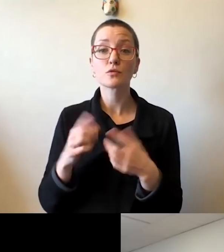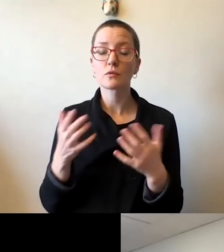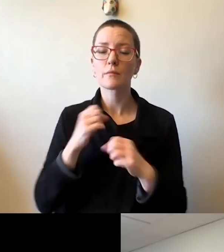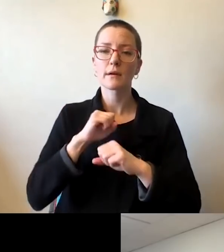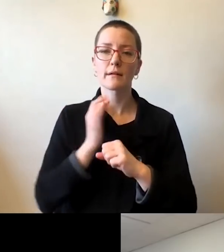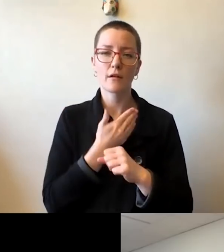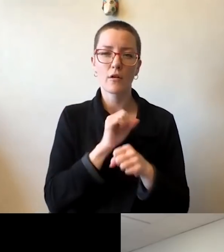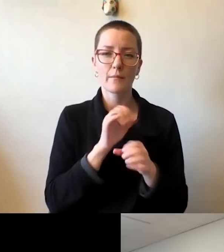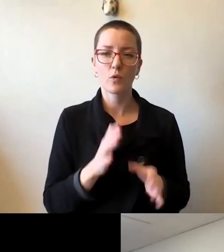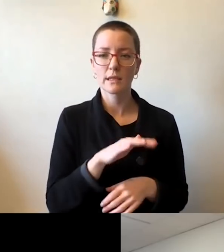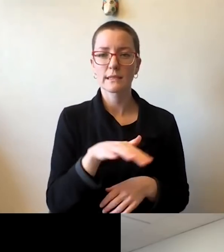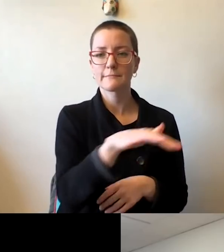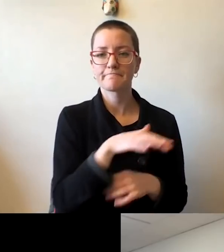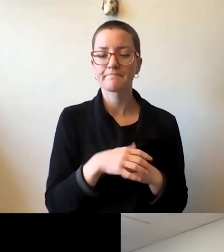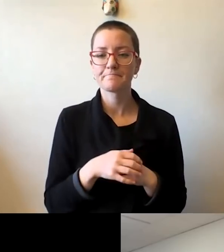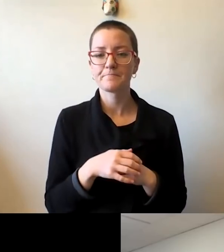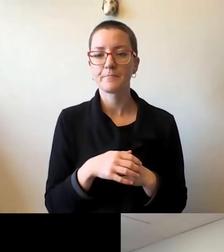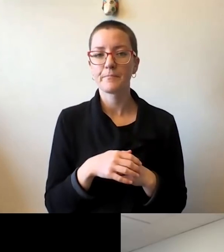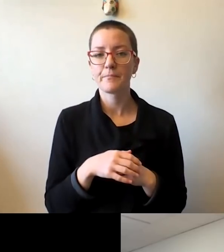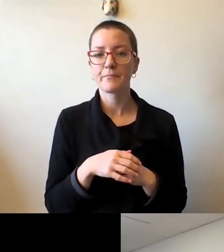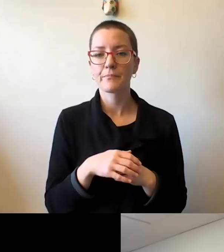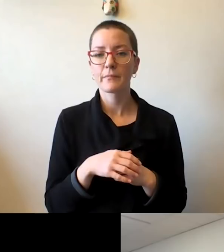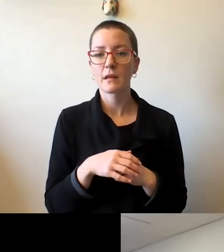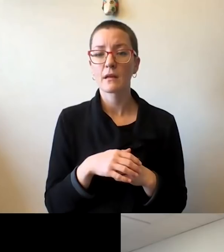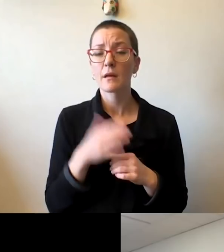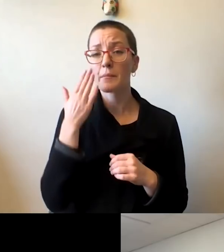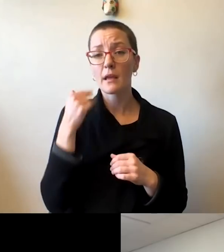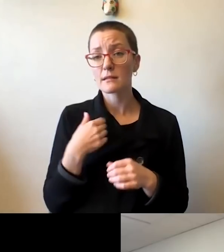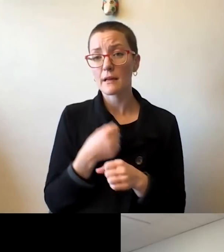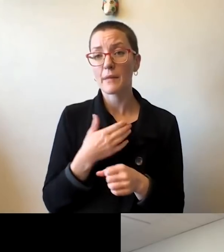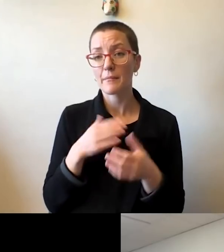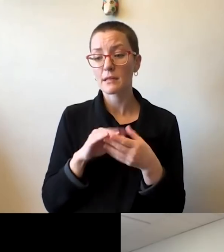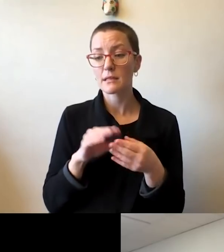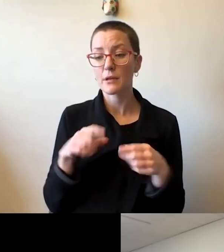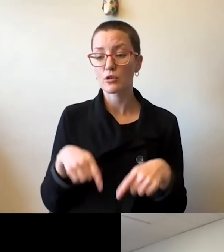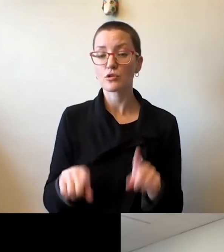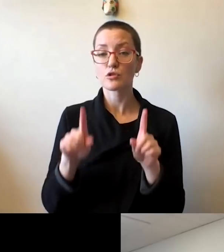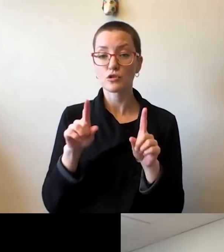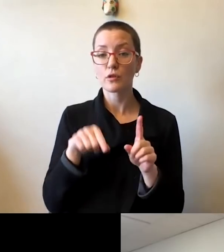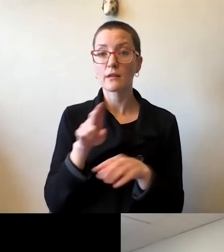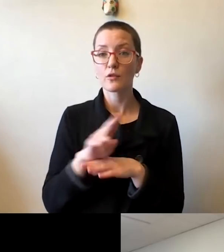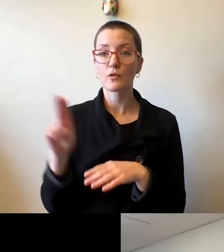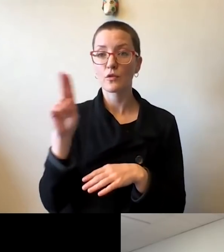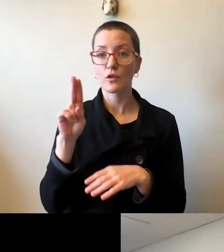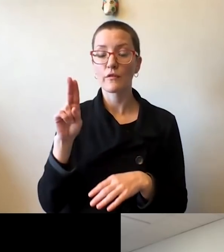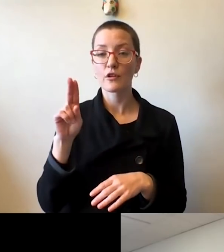And Andreas, I've kind of made my statements during the State of the University Address. And I think most of you know